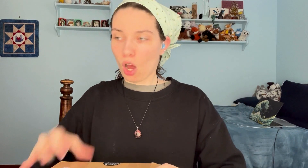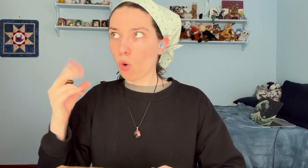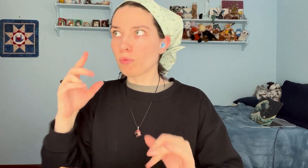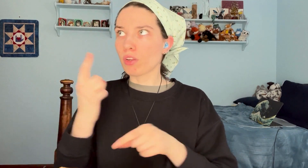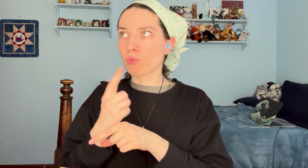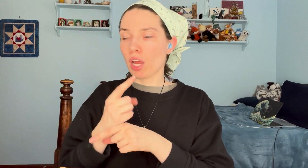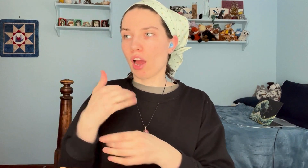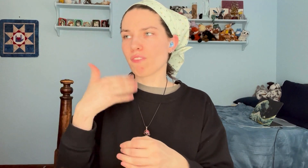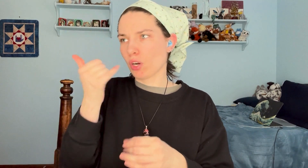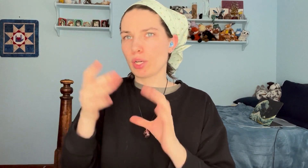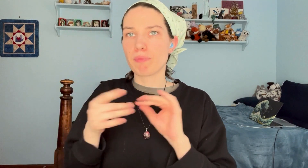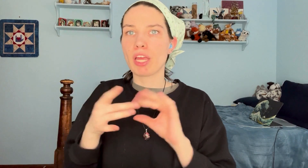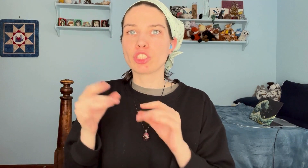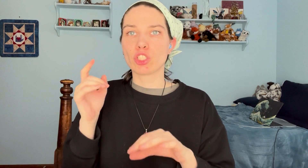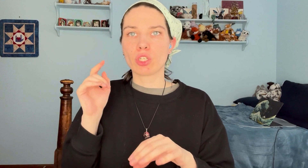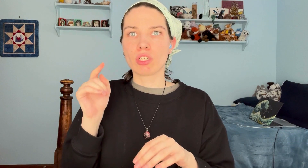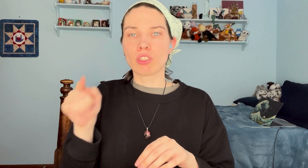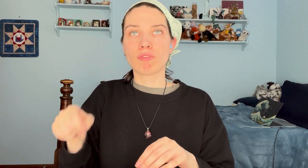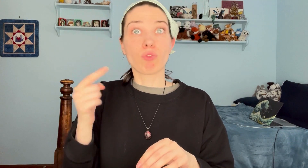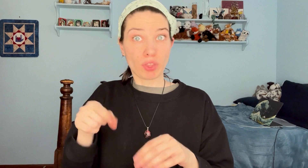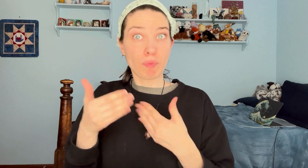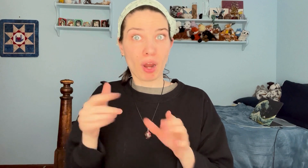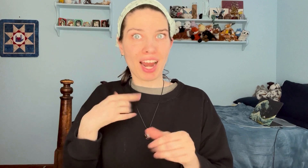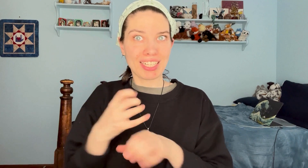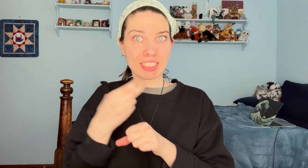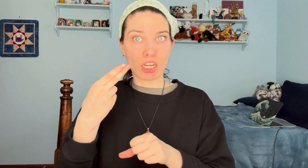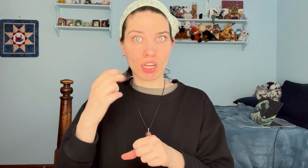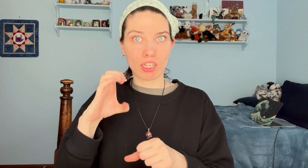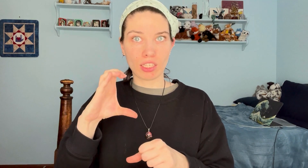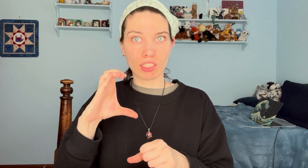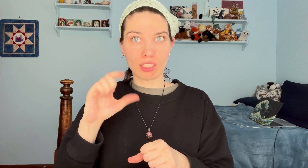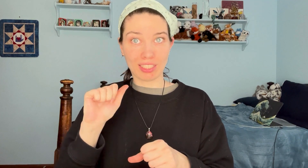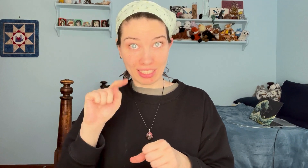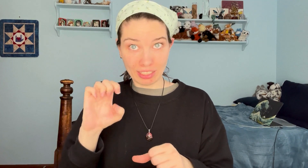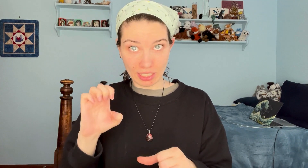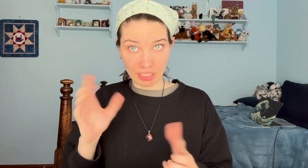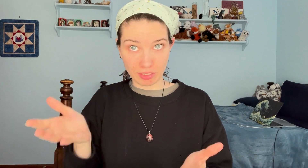Oh, that's right, I forgot to mention... For this box, I got Hecate